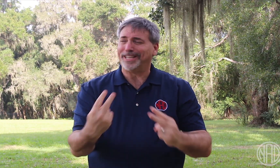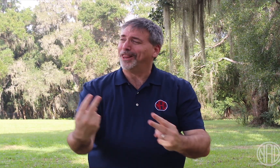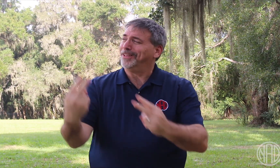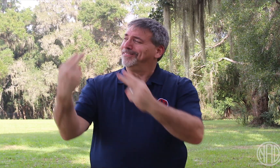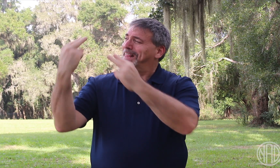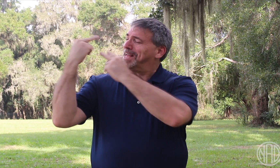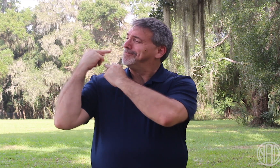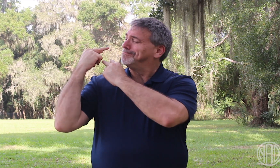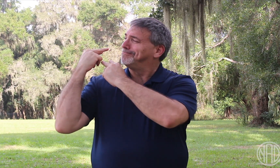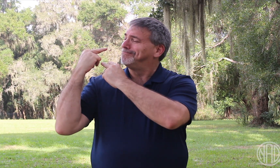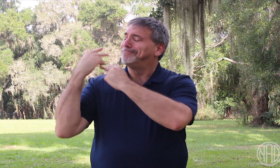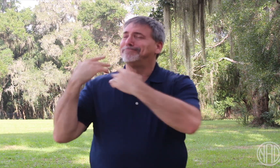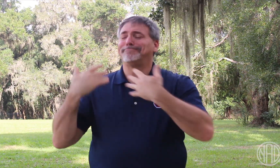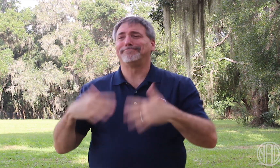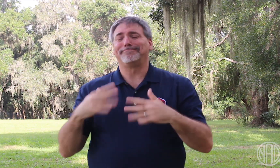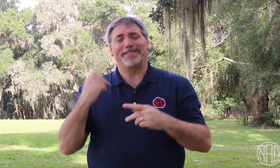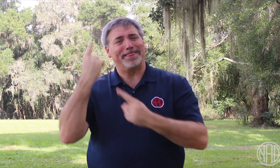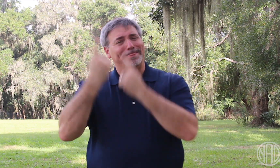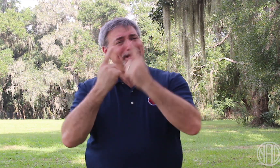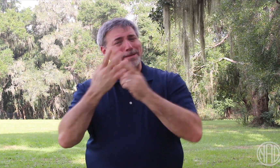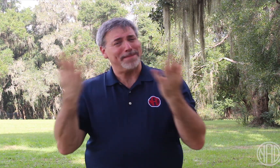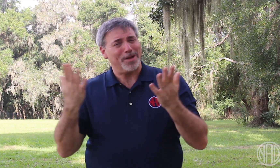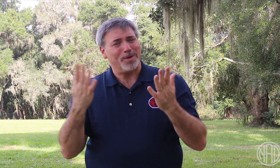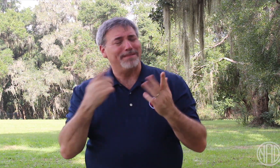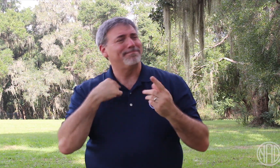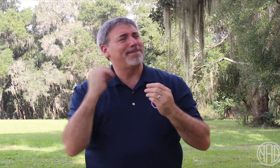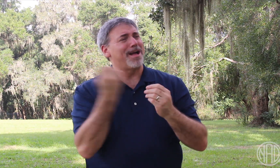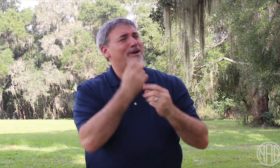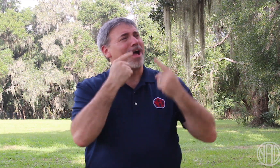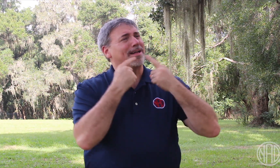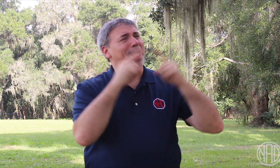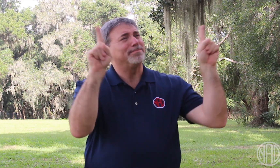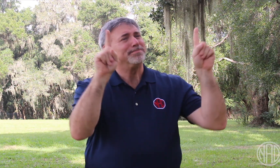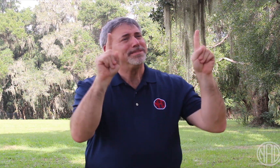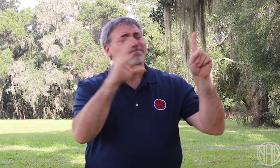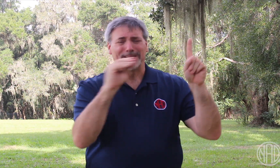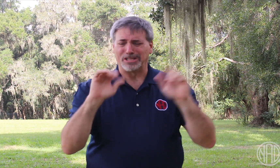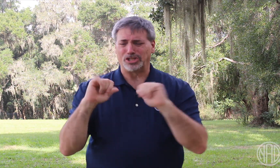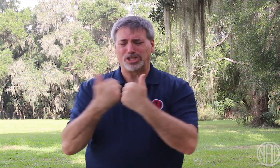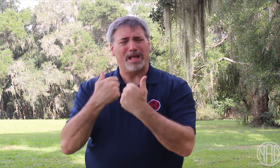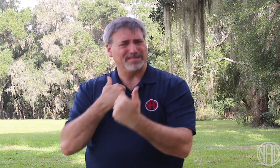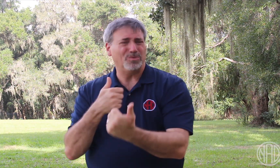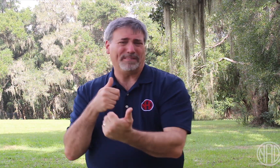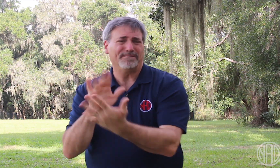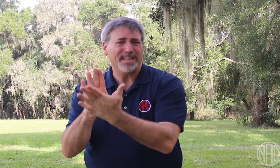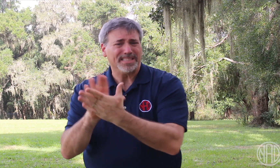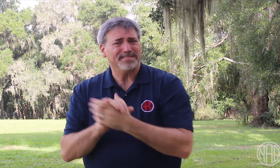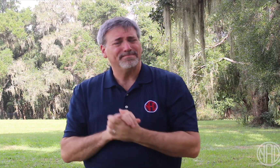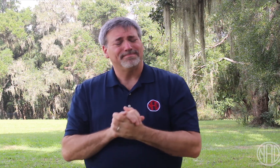As I take a moment to reflect on the past year I think about our accomplishments and challenges we faced.